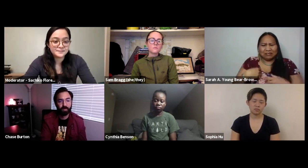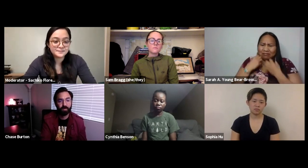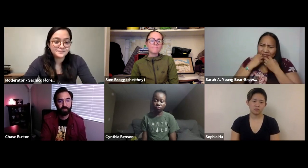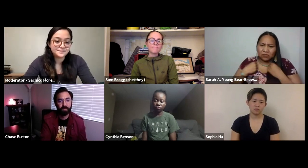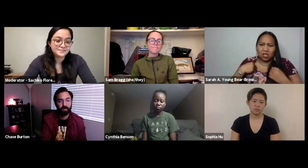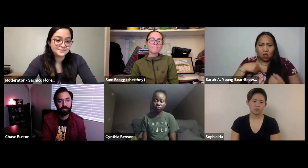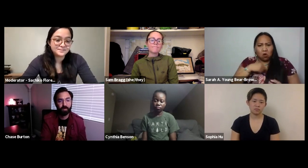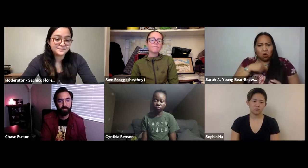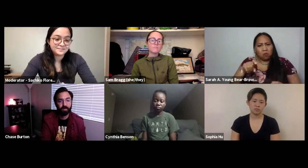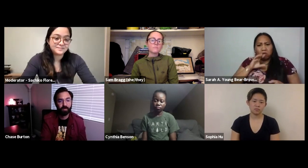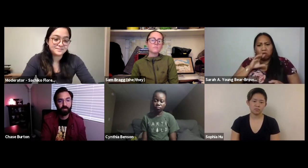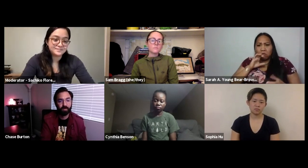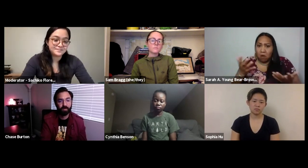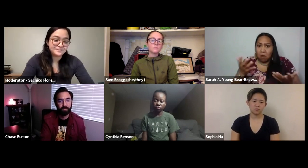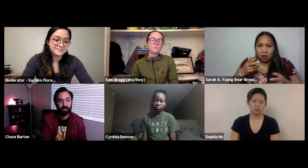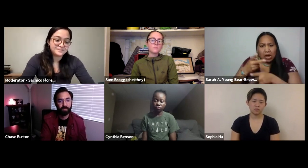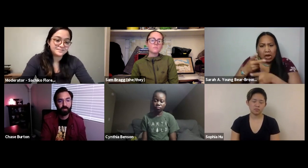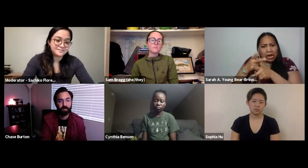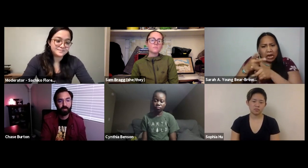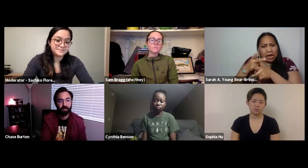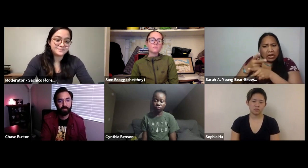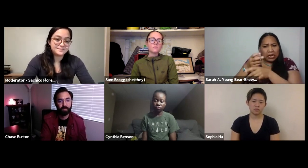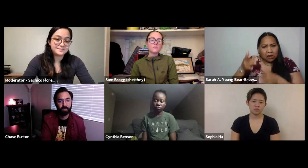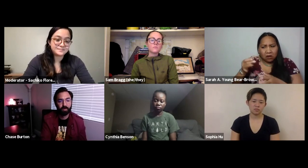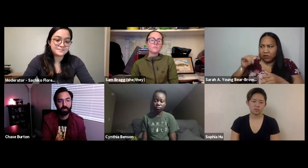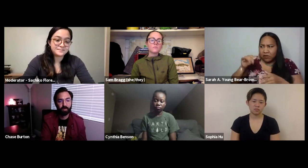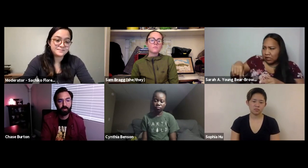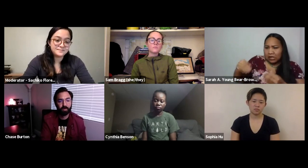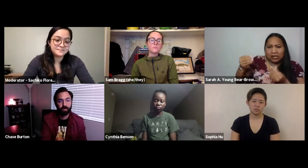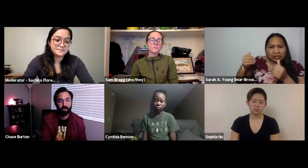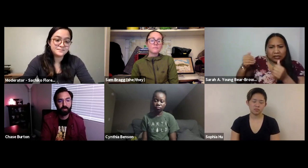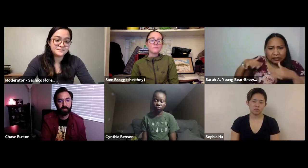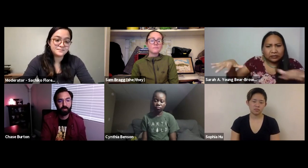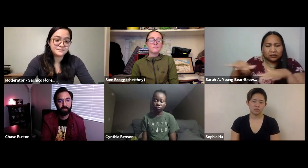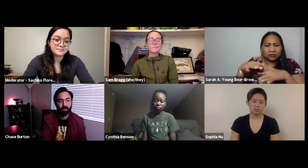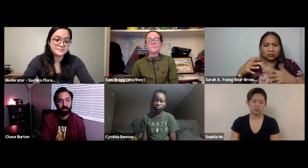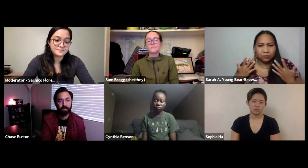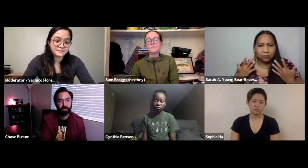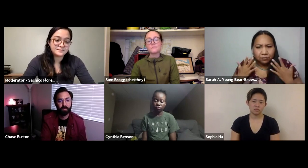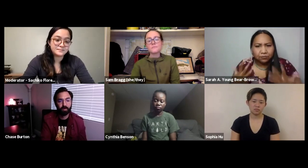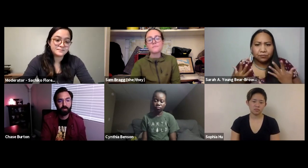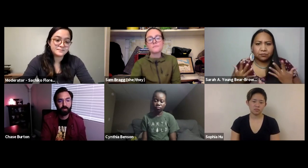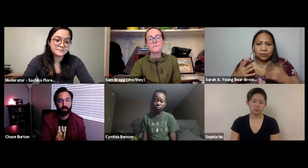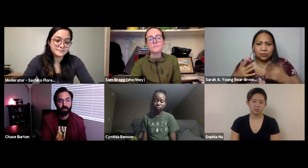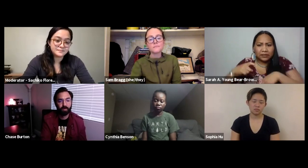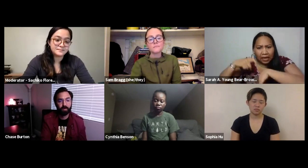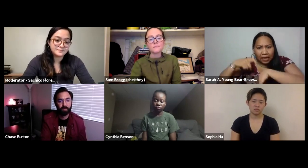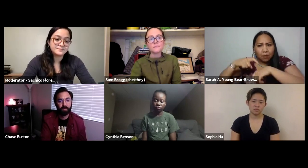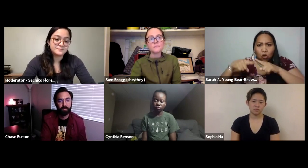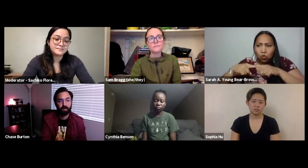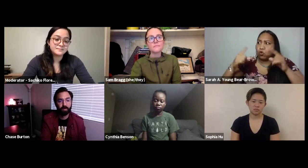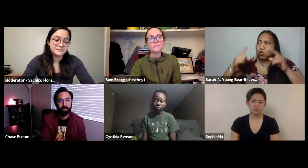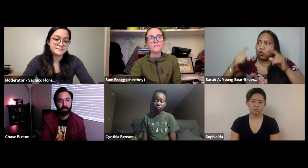quite as I may say selfish to try to get their oil and things like that which then pollutes